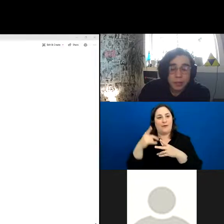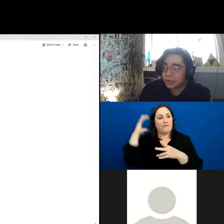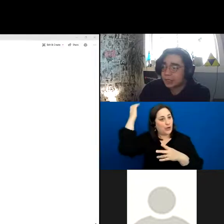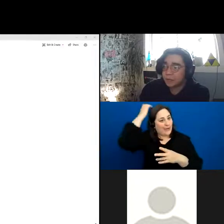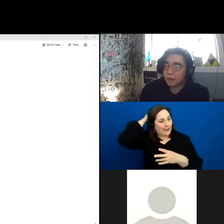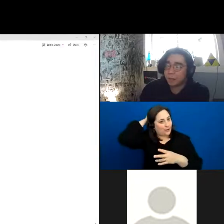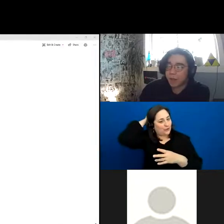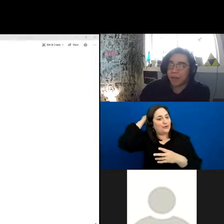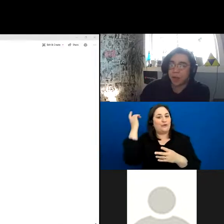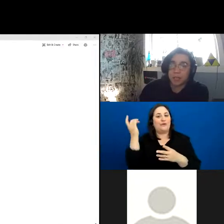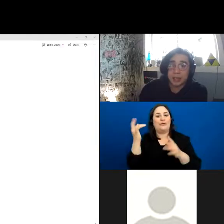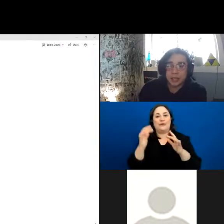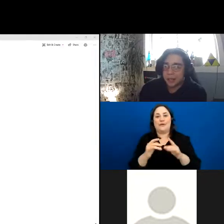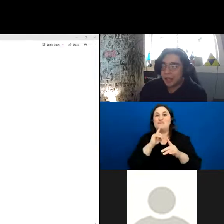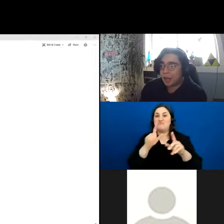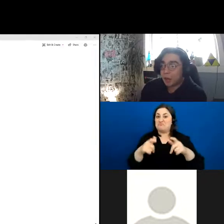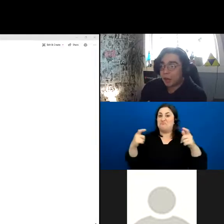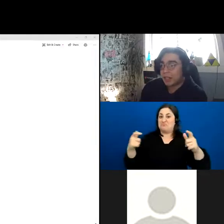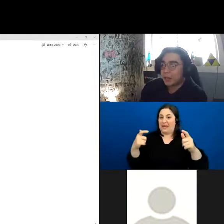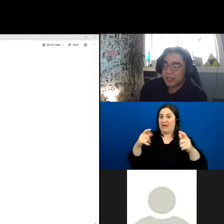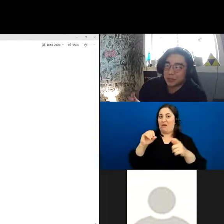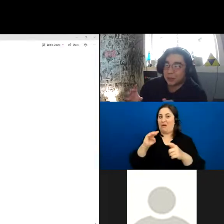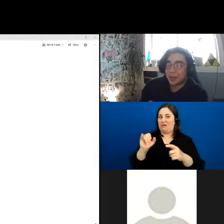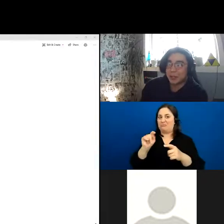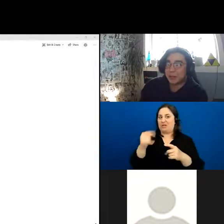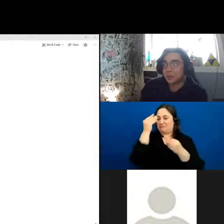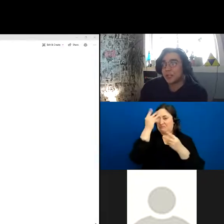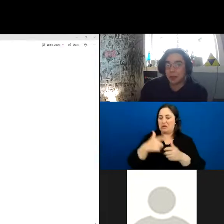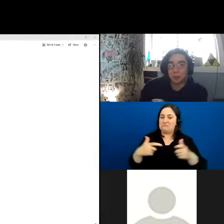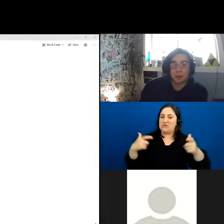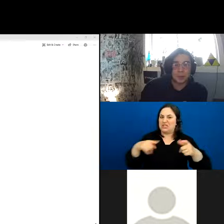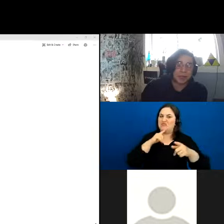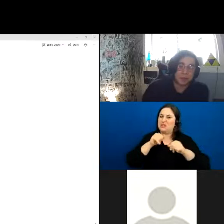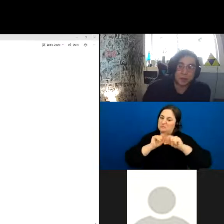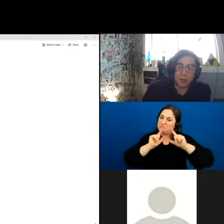This is a very big object, this one, it is just very zoomed in on one specific part.